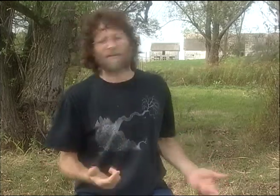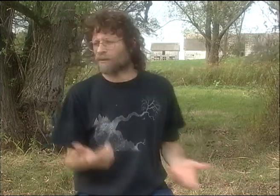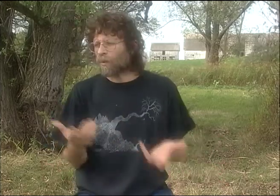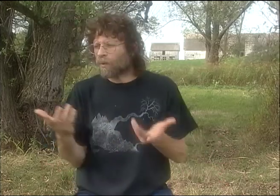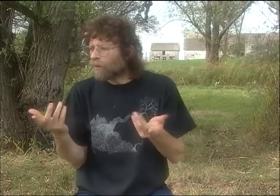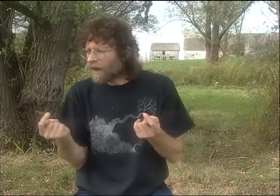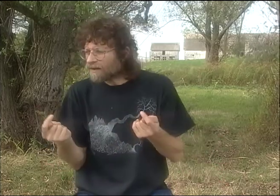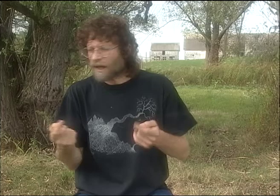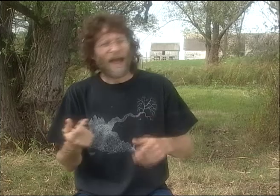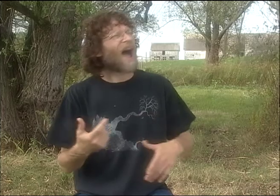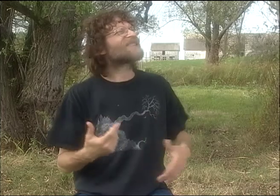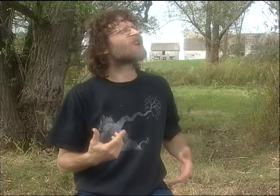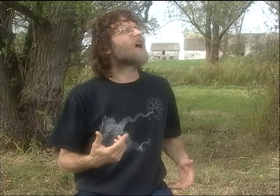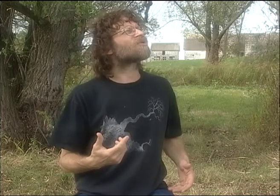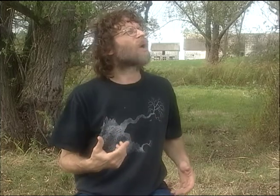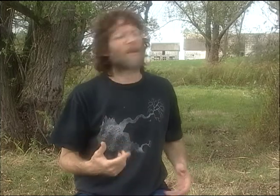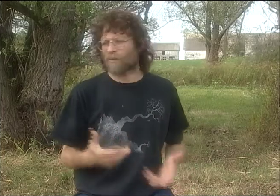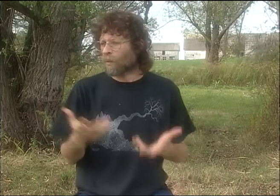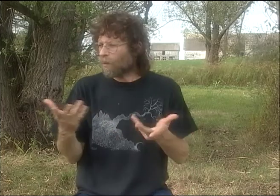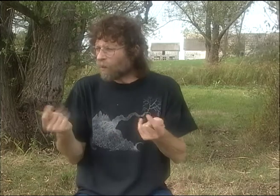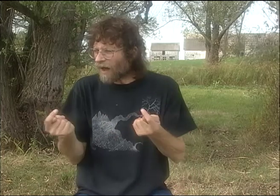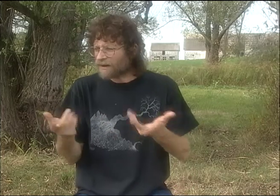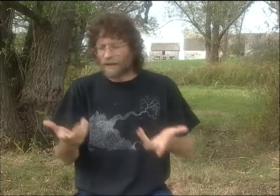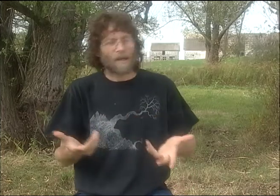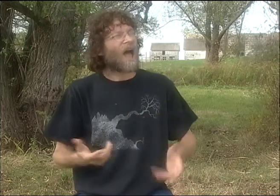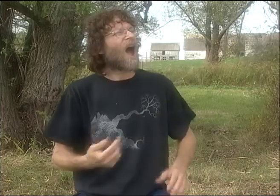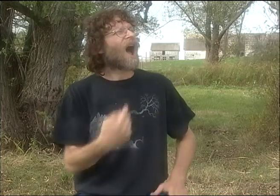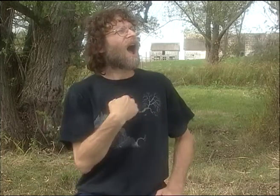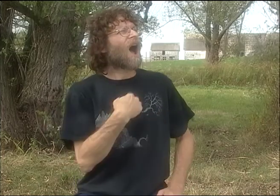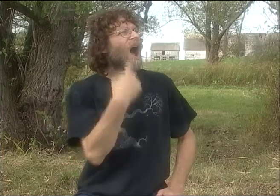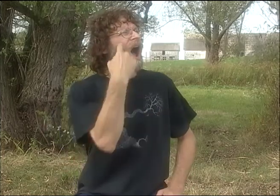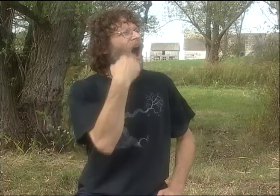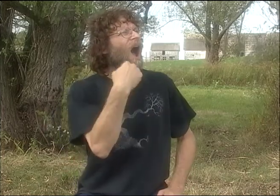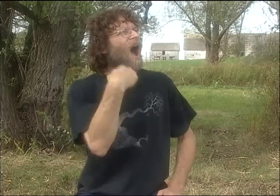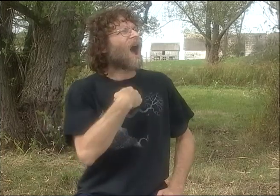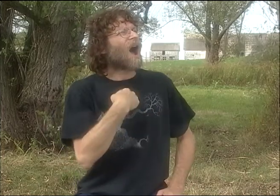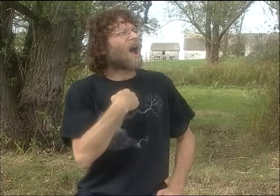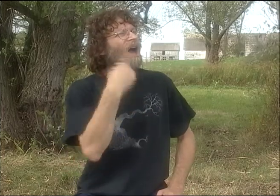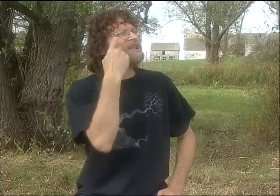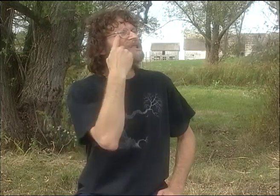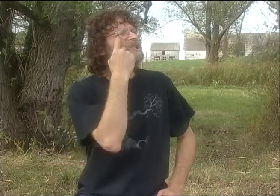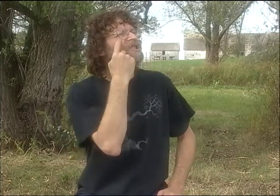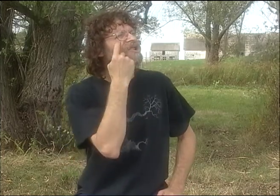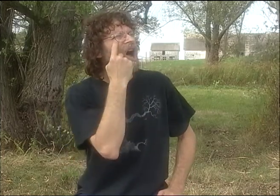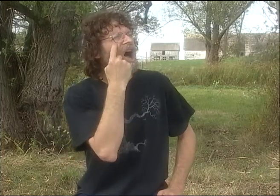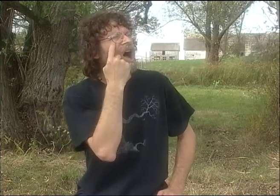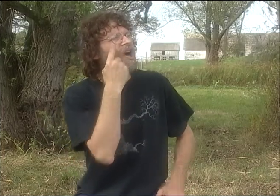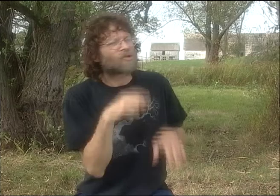YOU KNOW, HE WAS TRYING TO SAY, "I SAW A SQUIRREL. I SAW A SQUIRREL." AND HE WAS JUST SAYING THIS OVER AND OVER AGAIN.